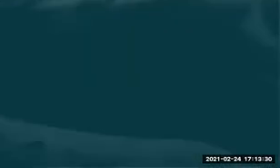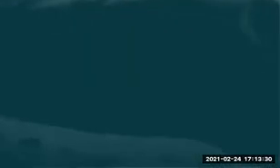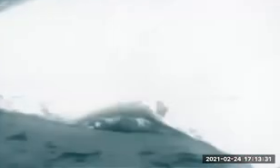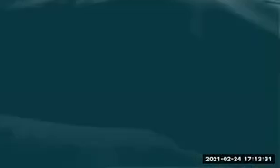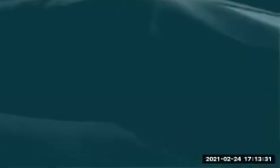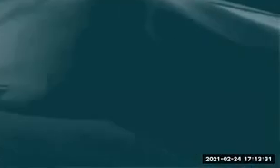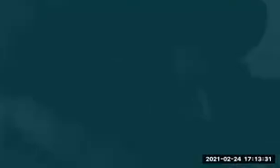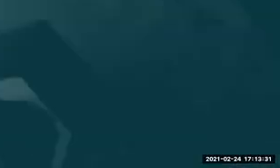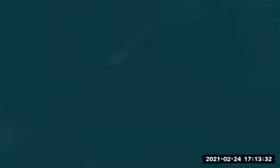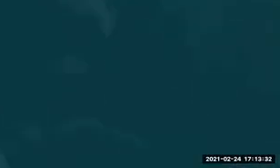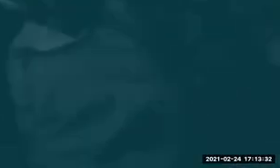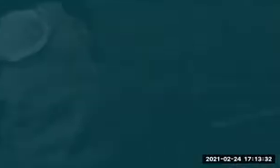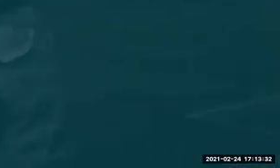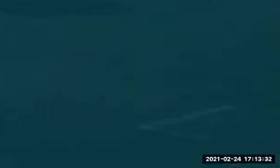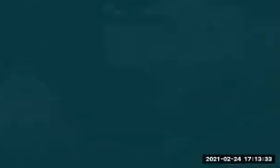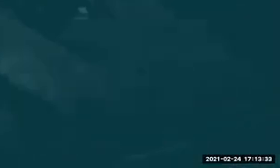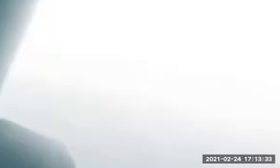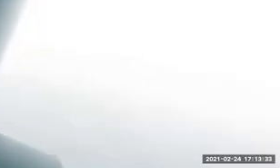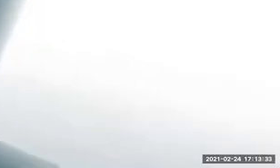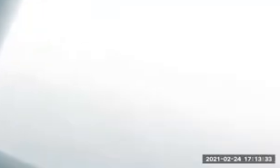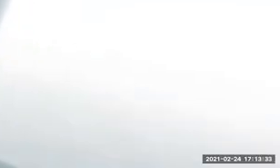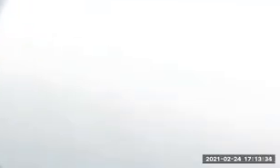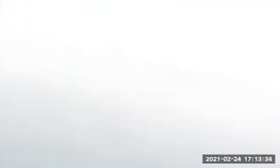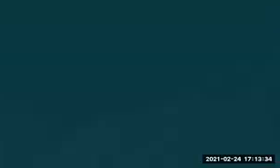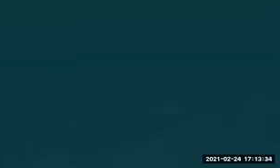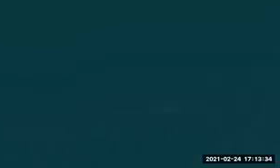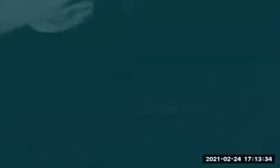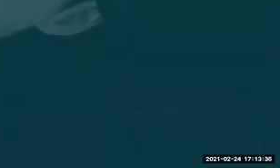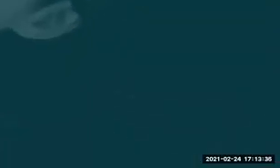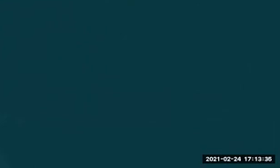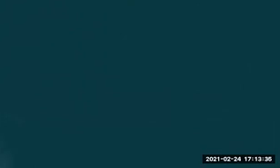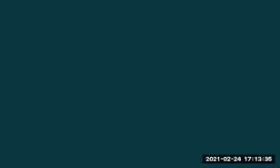the experience of going to the museum, stealing the Mona Lisa and getting out before the Paris